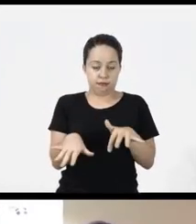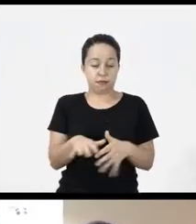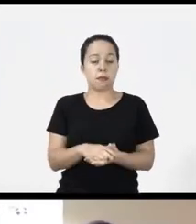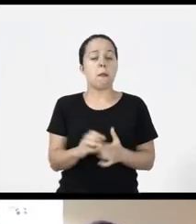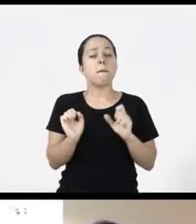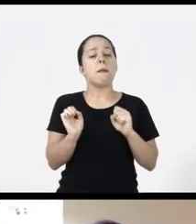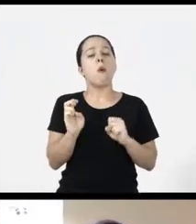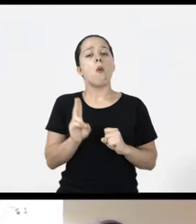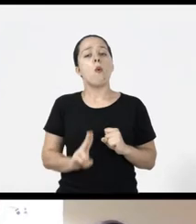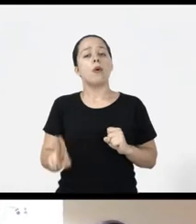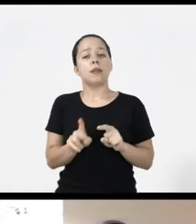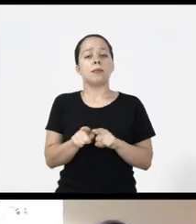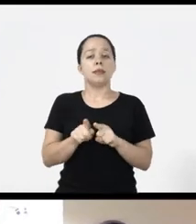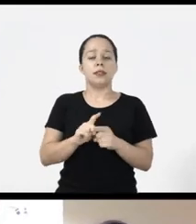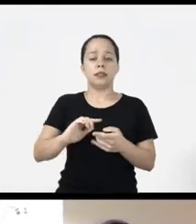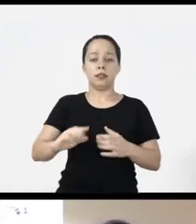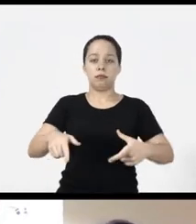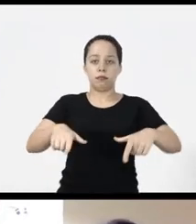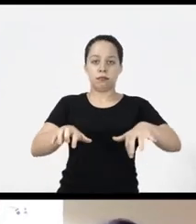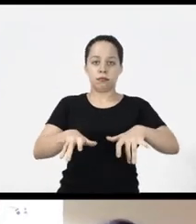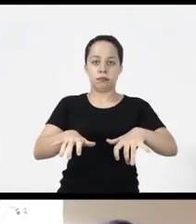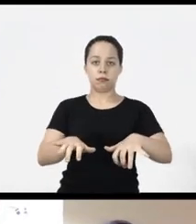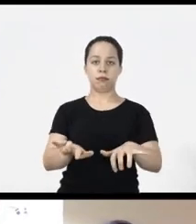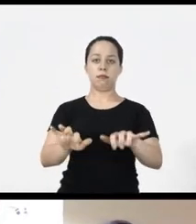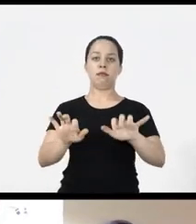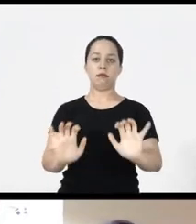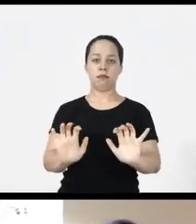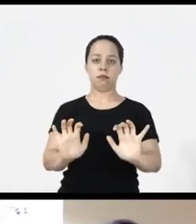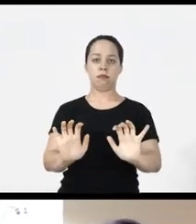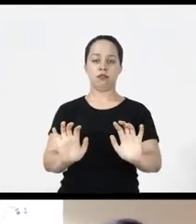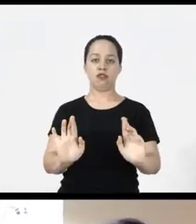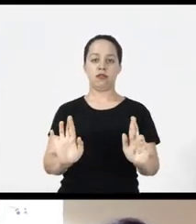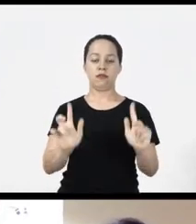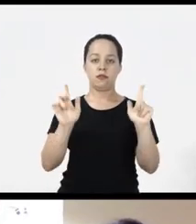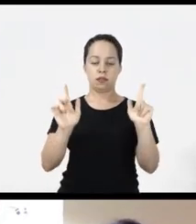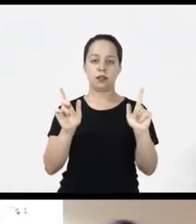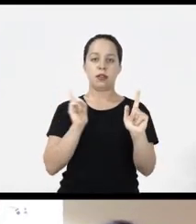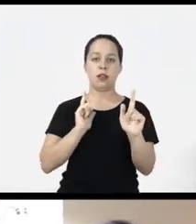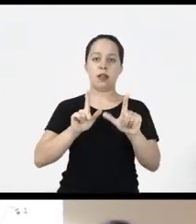can also make use of keyboards positioned in a different way with enlarged letters